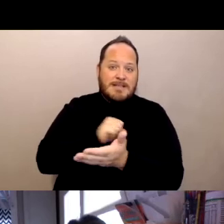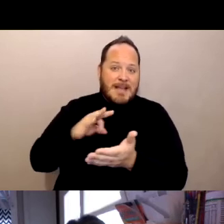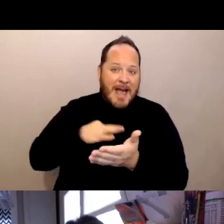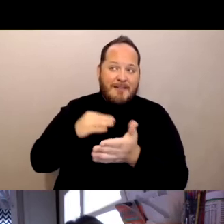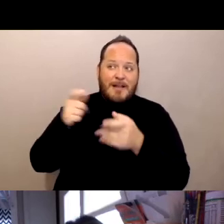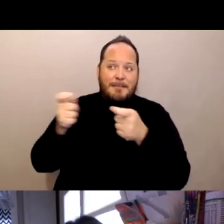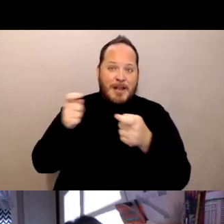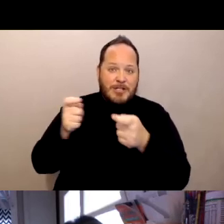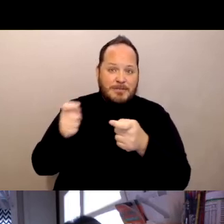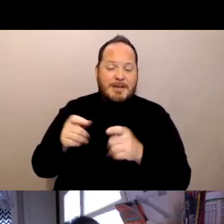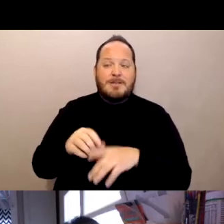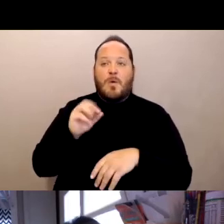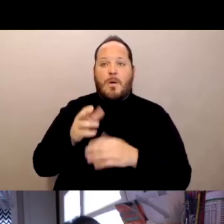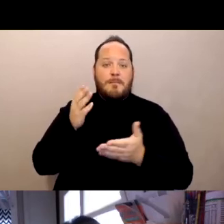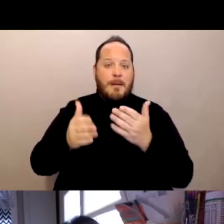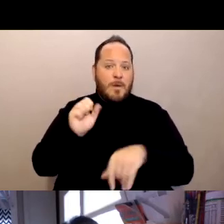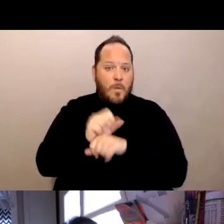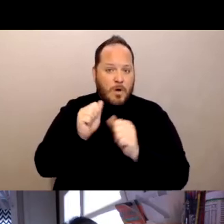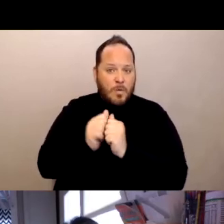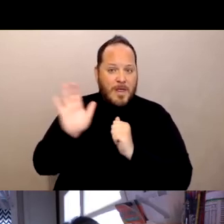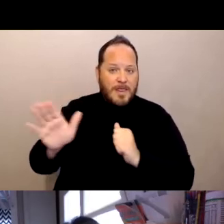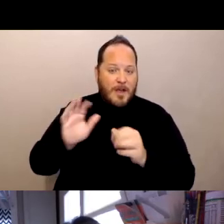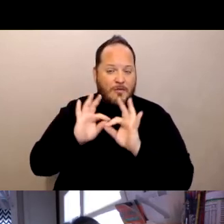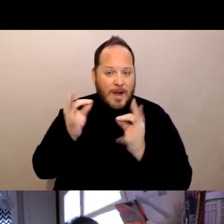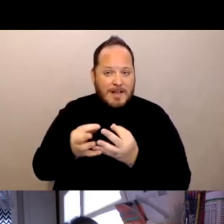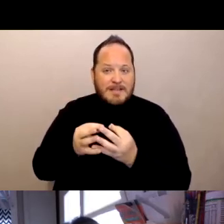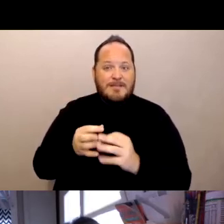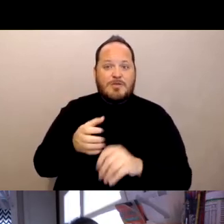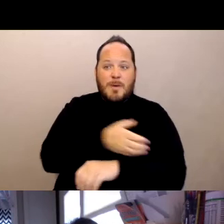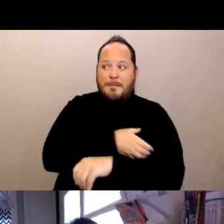It may be working with relatives to empower them to deal with staff and management,